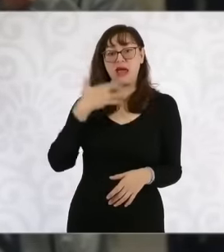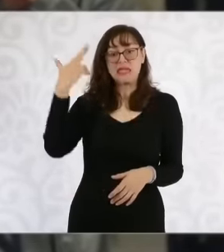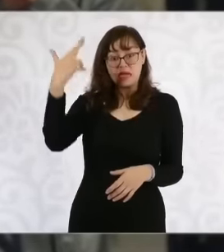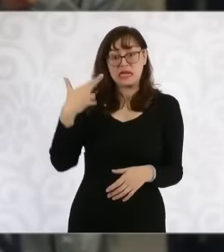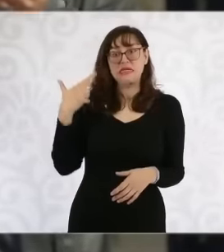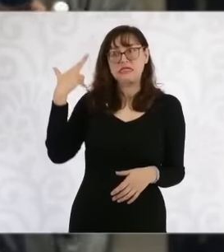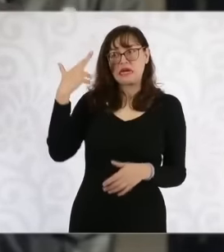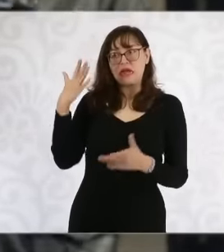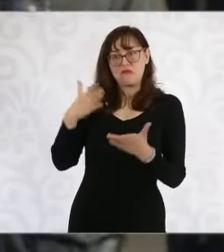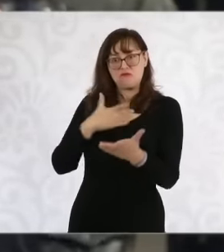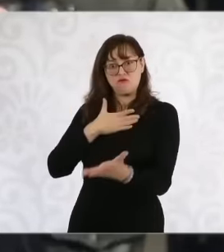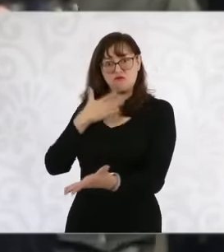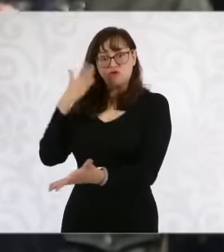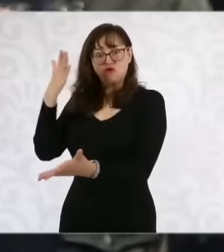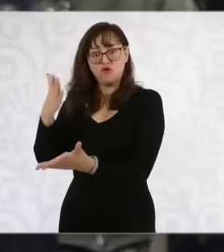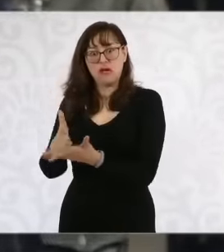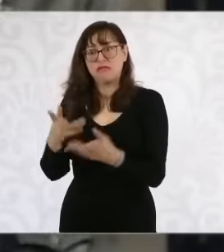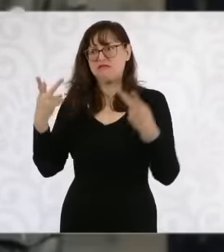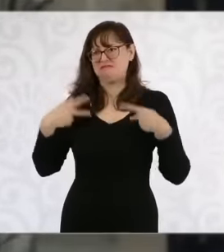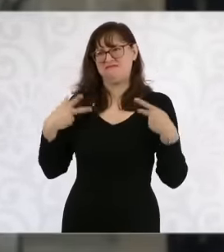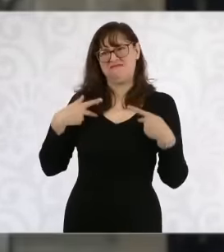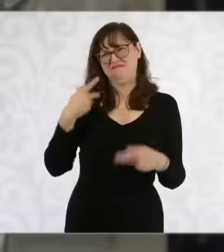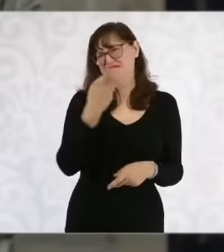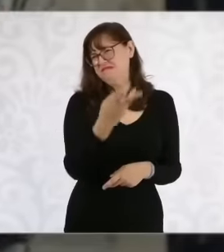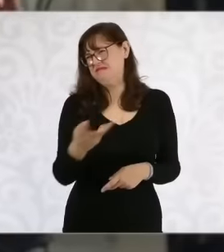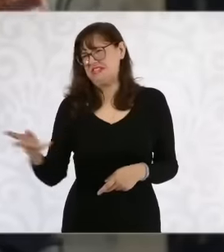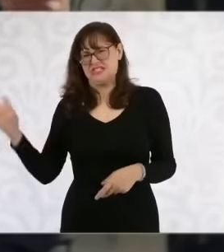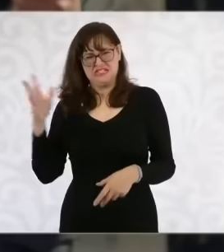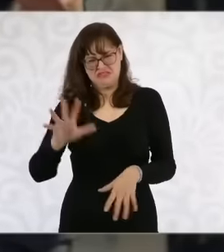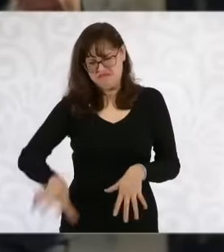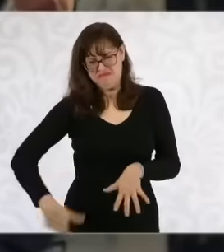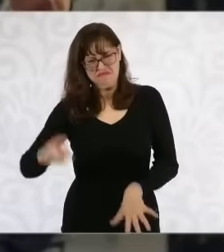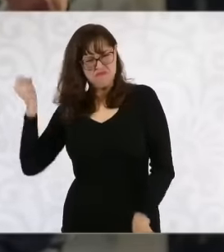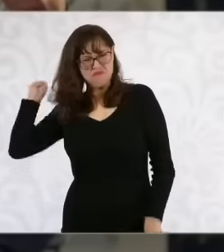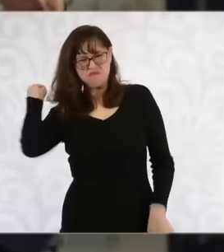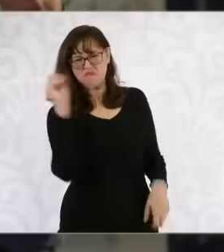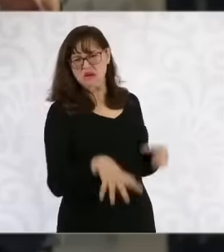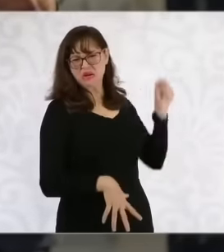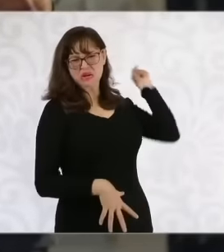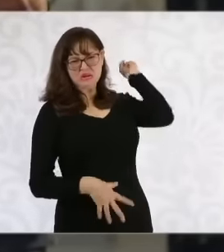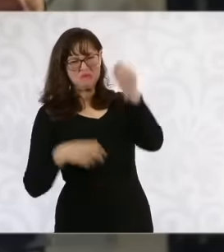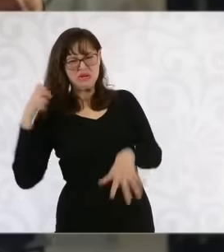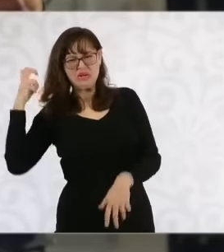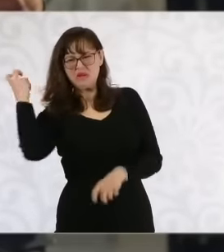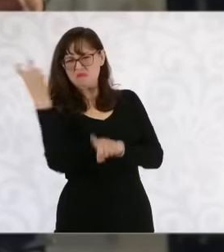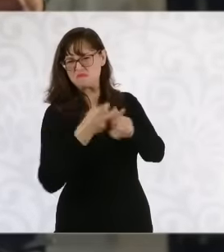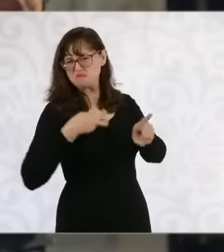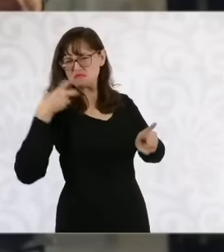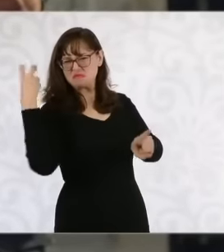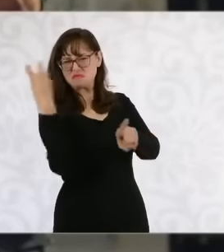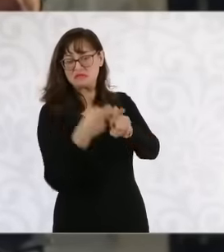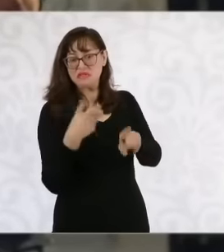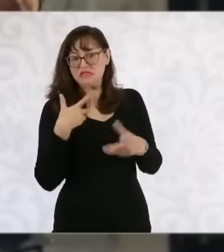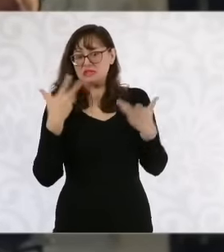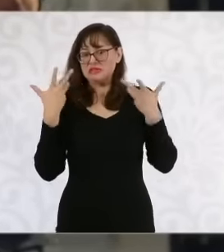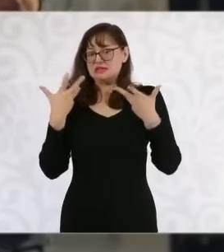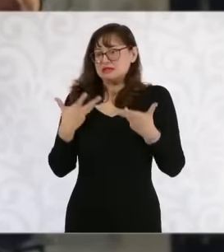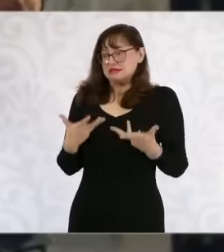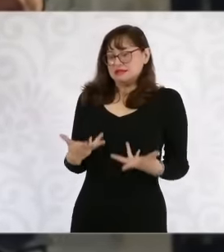provinces Well, they were received with mud and insults for their delay in caring for the